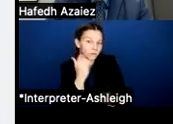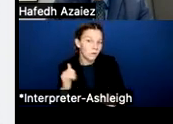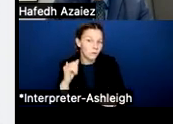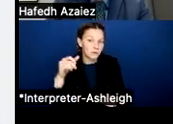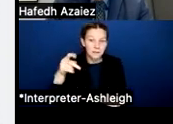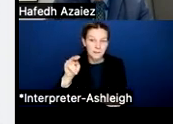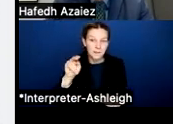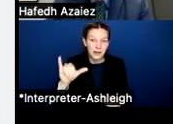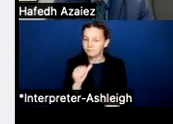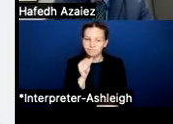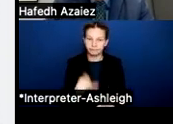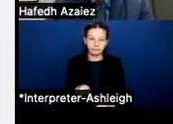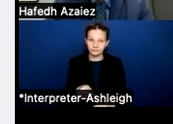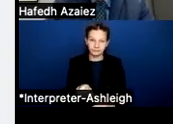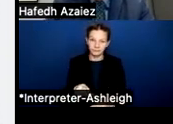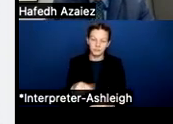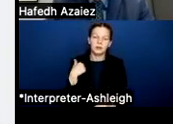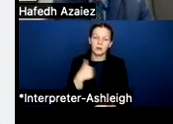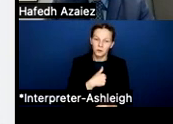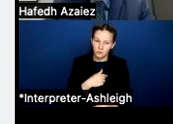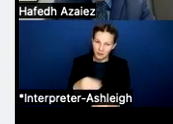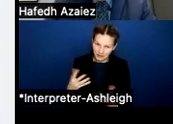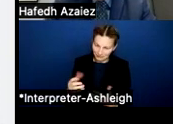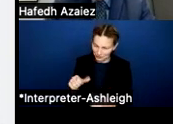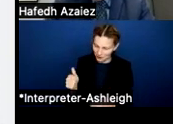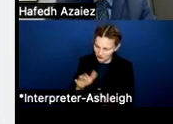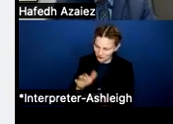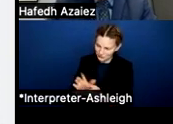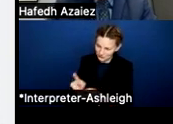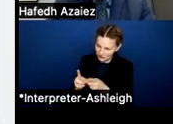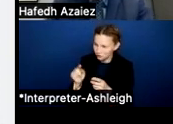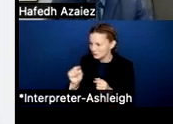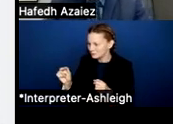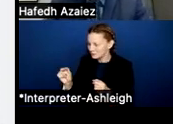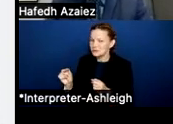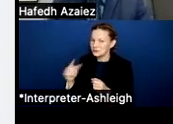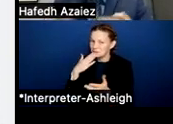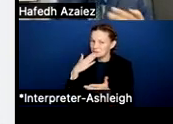Yeah, we put the surrounding school district in a very bad situation, that they have to kind of approve the compensation